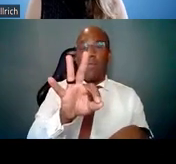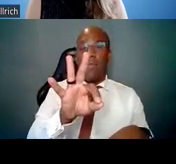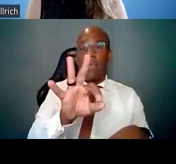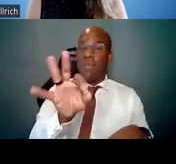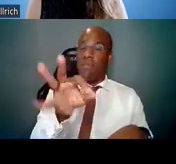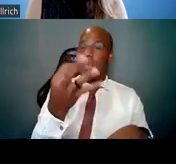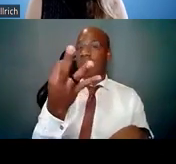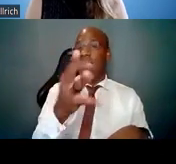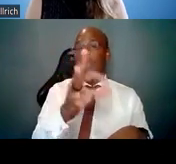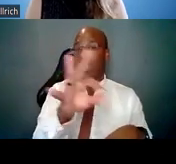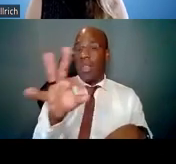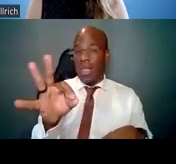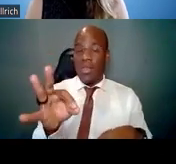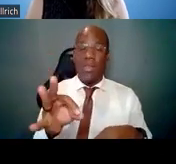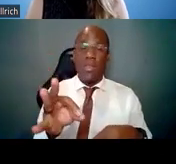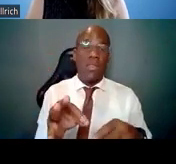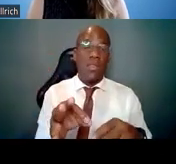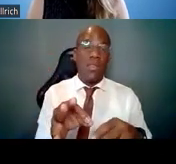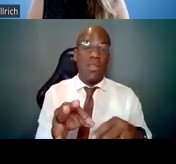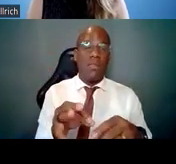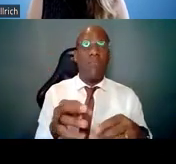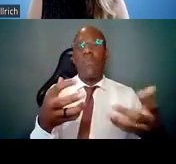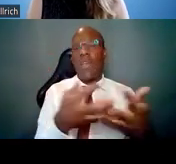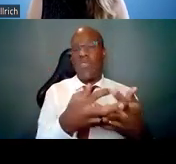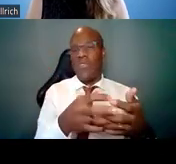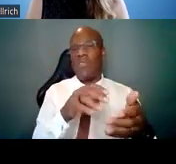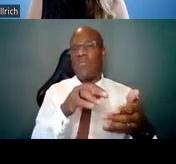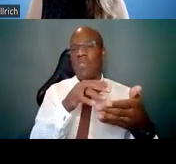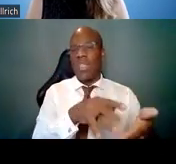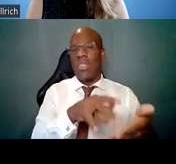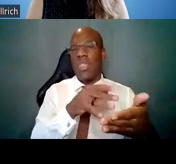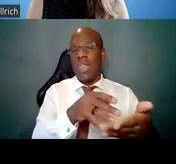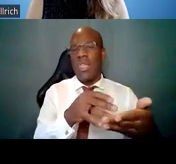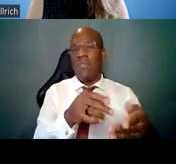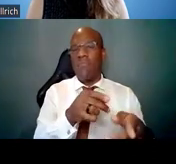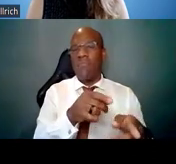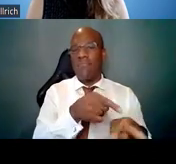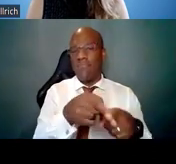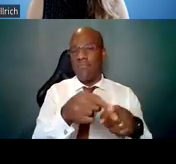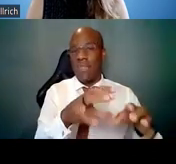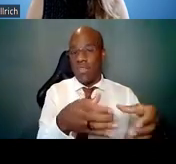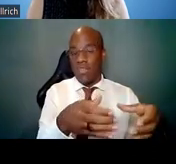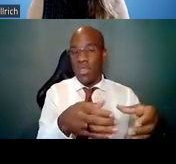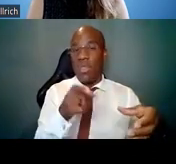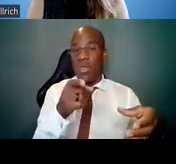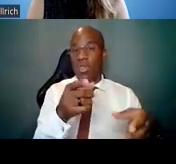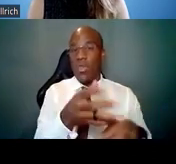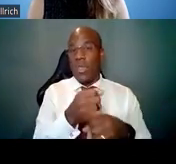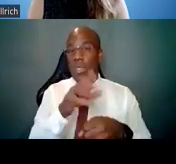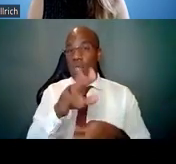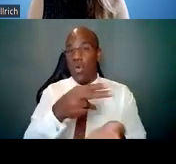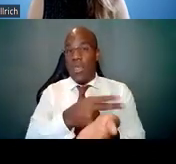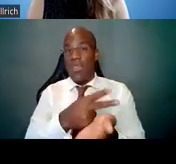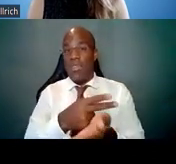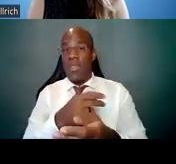same as any other NIH grant. And once you reach your PhD defense, then you submit a new application